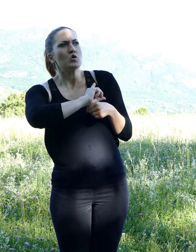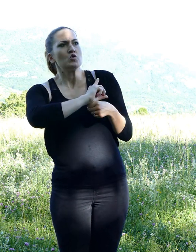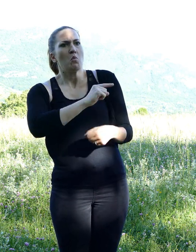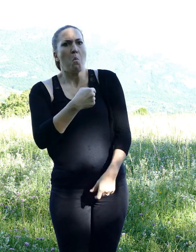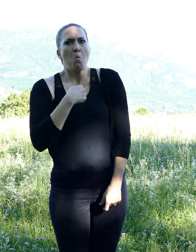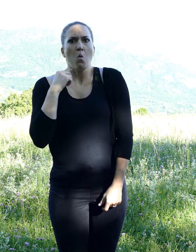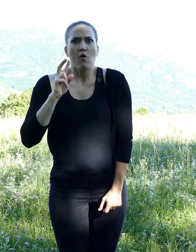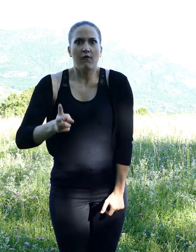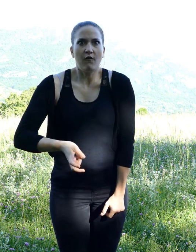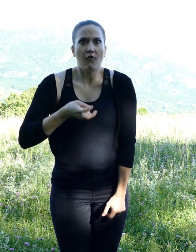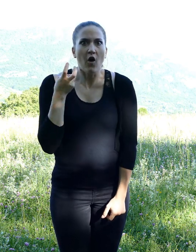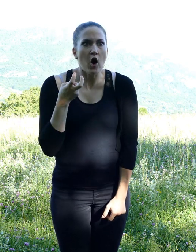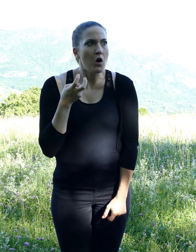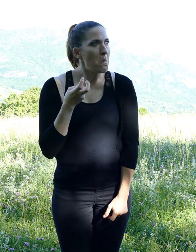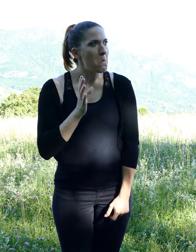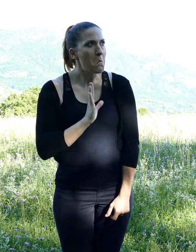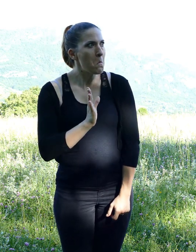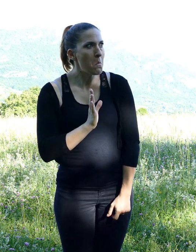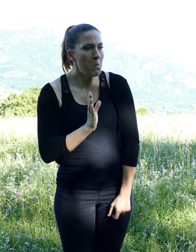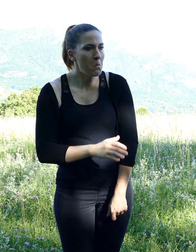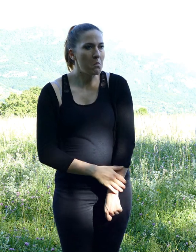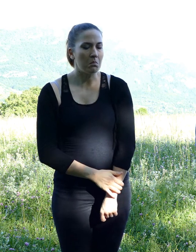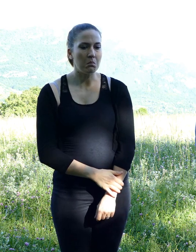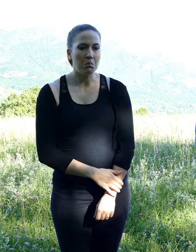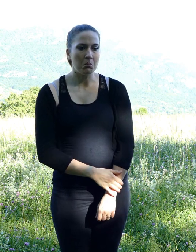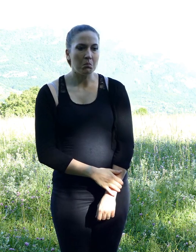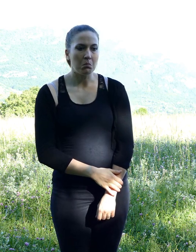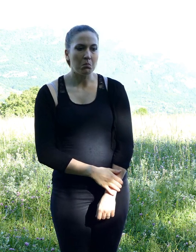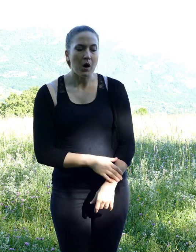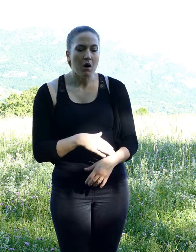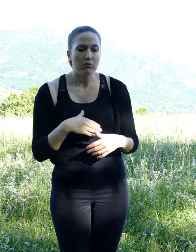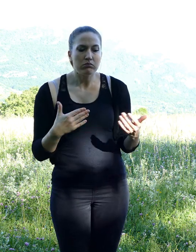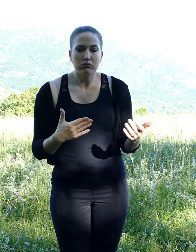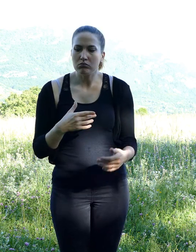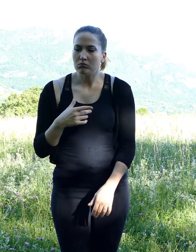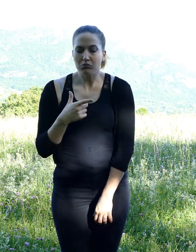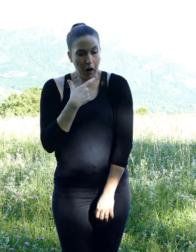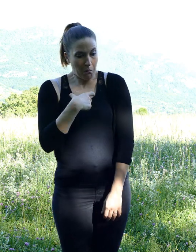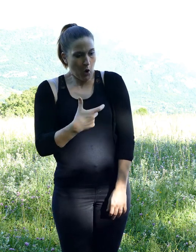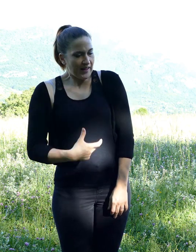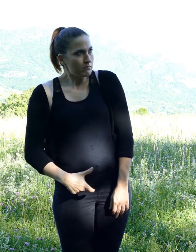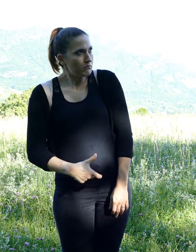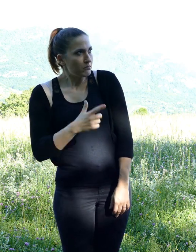and that she was going to have to get out of it. Mimi tried to answer to the foxe's questions